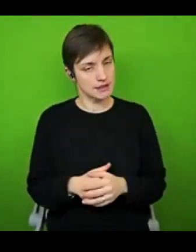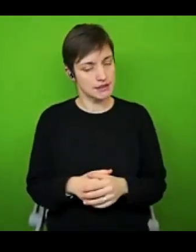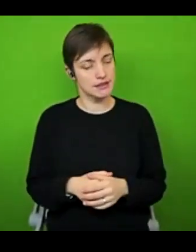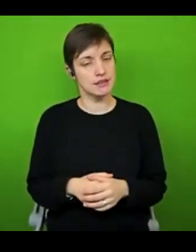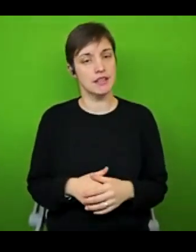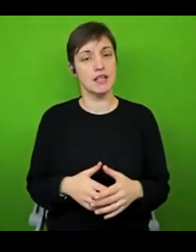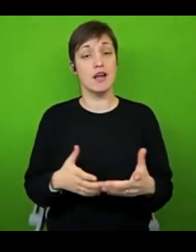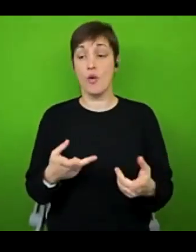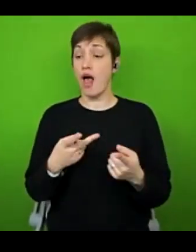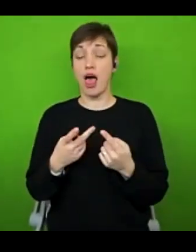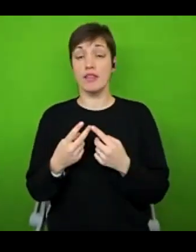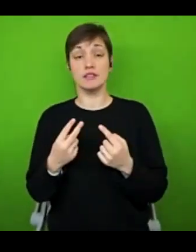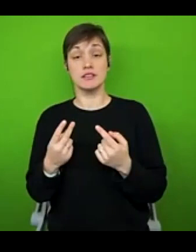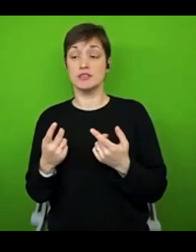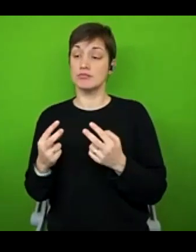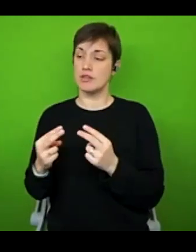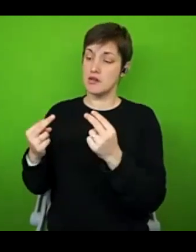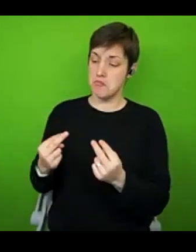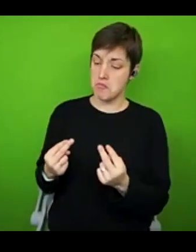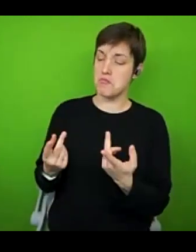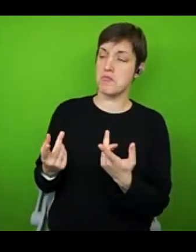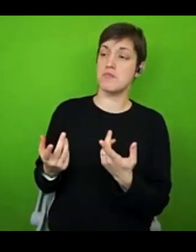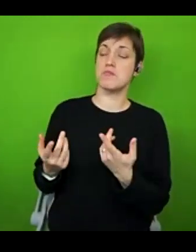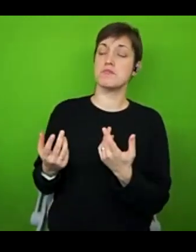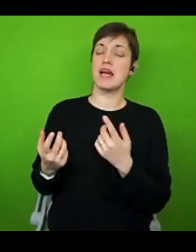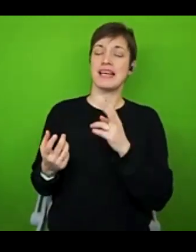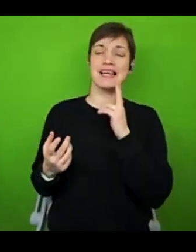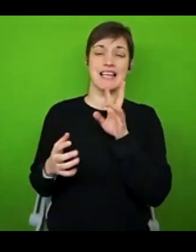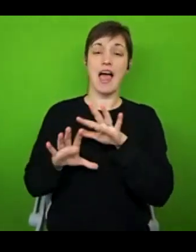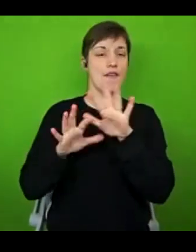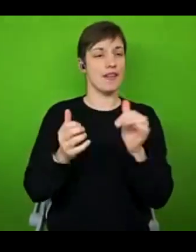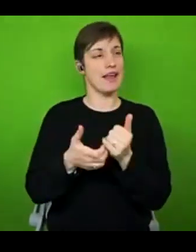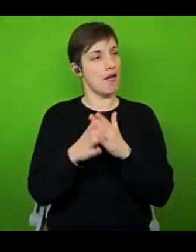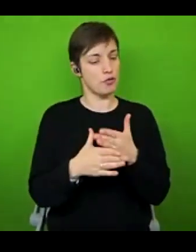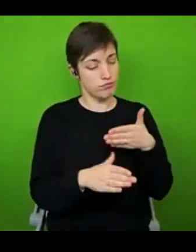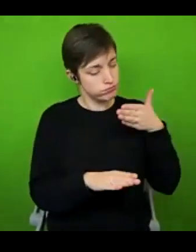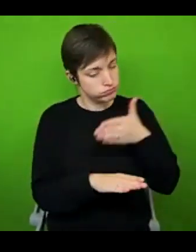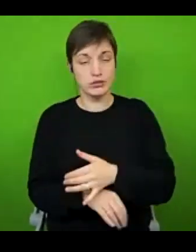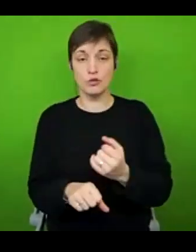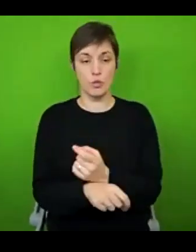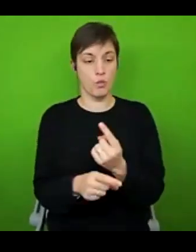people can't necessarily see all that it takes you to put into doing this one particular thing, sometimes just